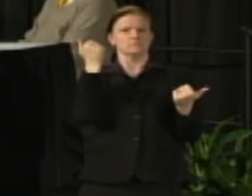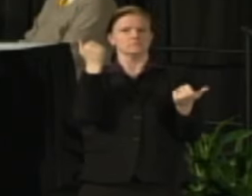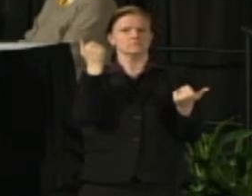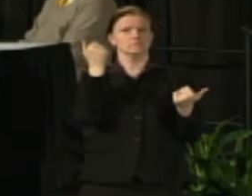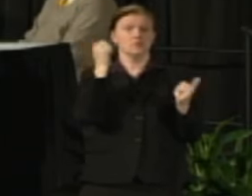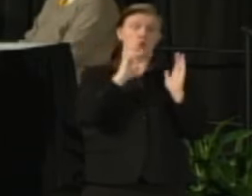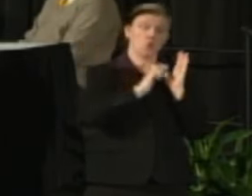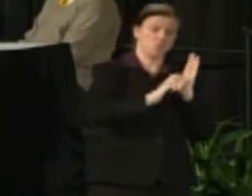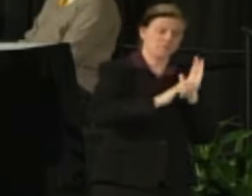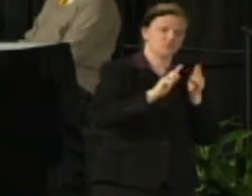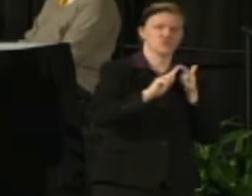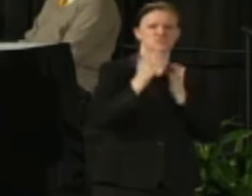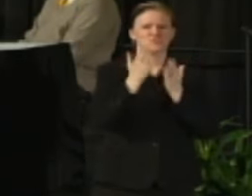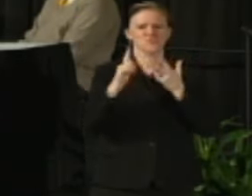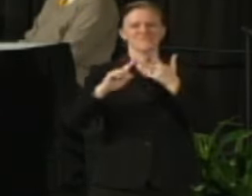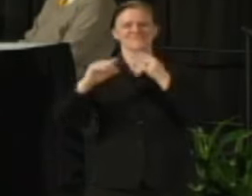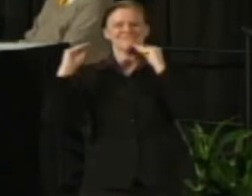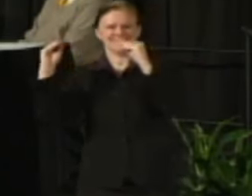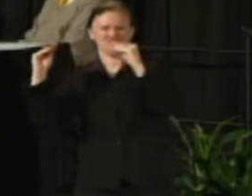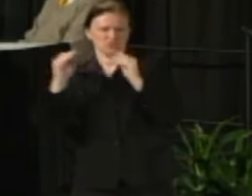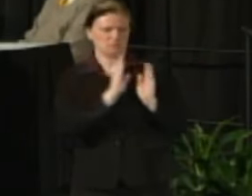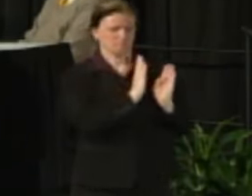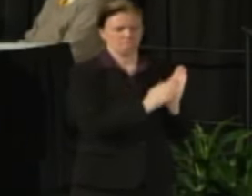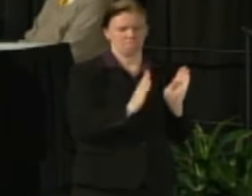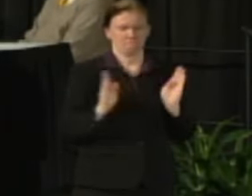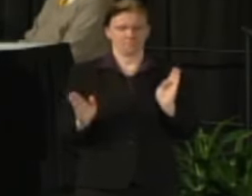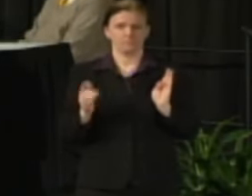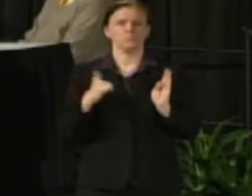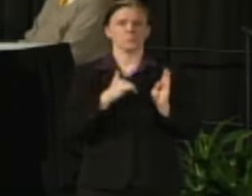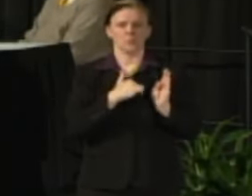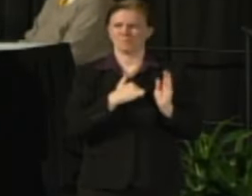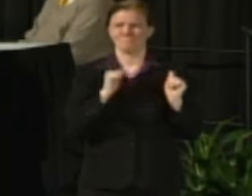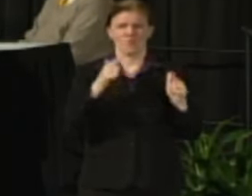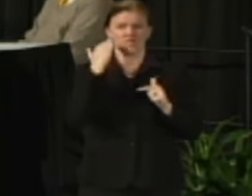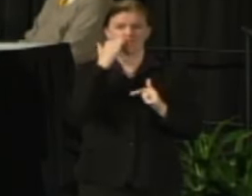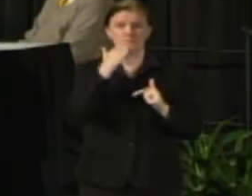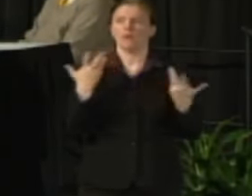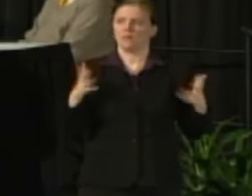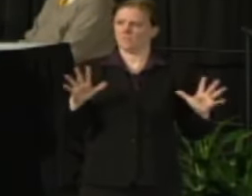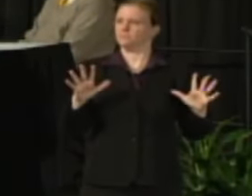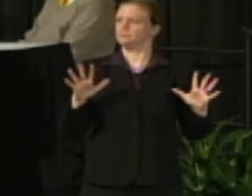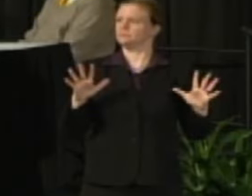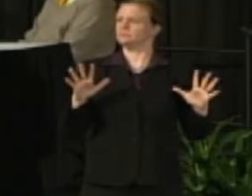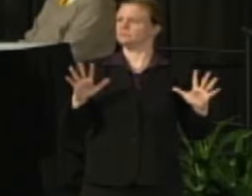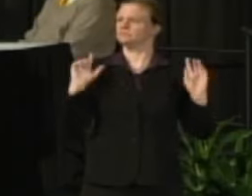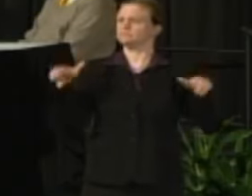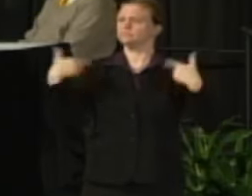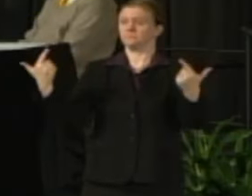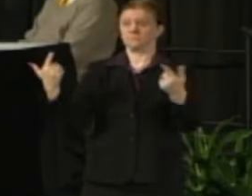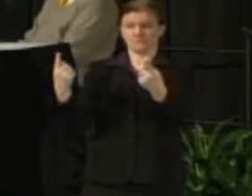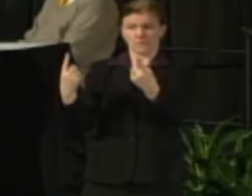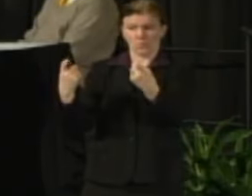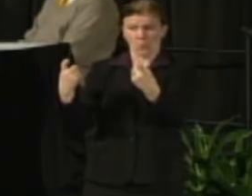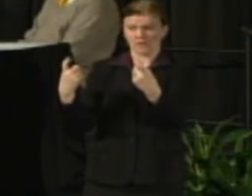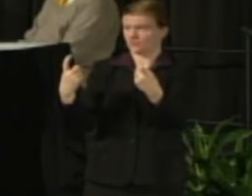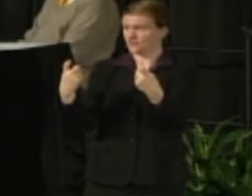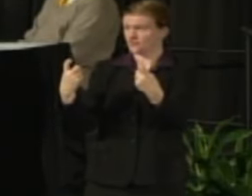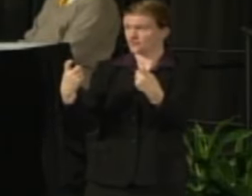service and teaching areas that we do all of the time. So with that said let's open it up for a Q and A. We've got a microphone